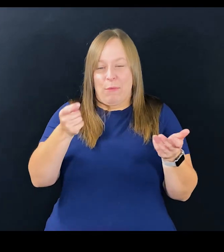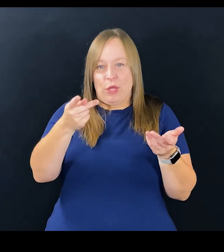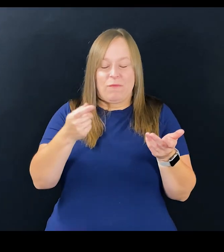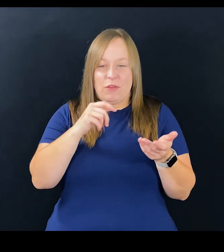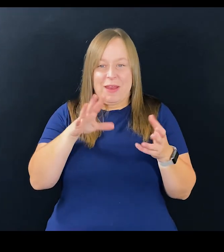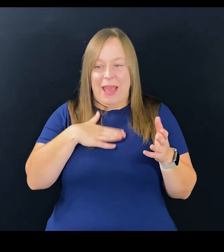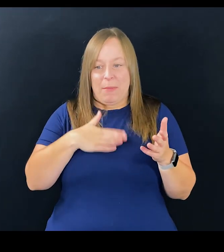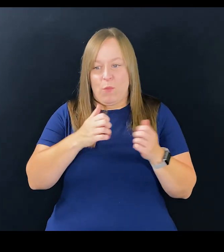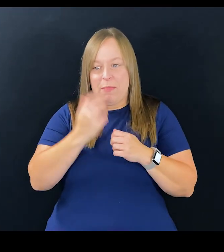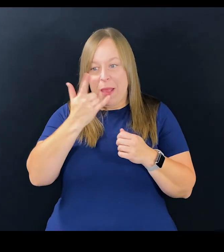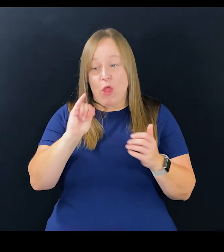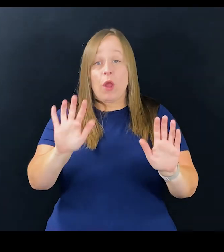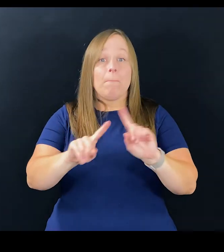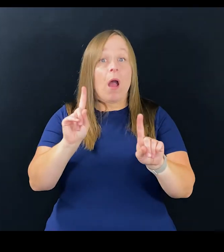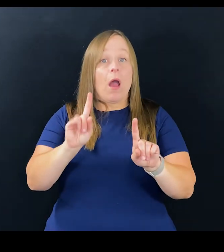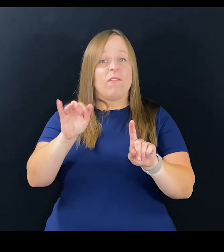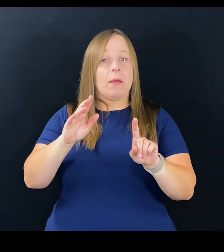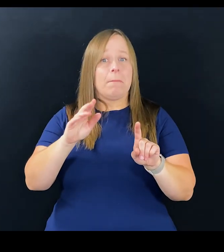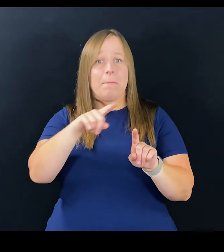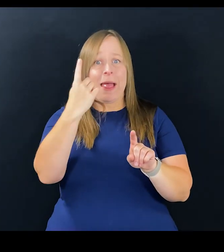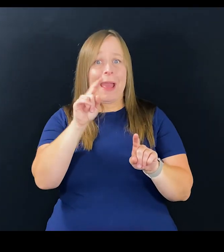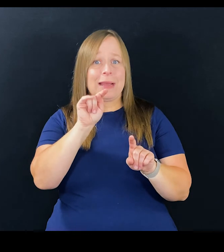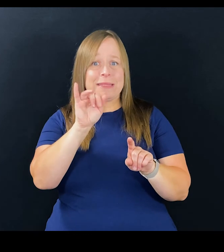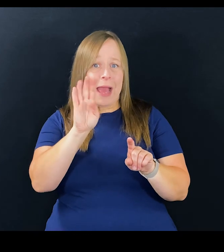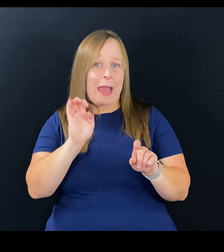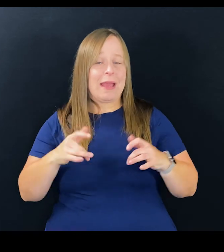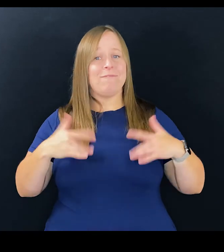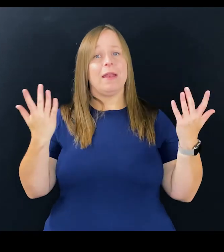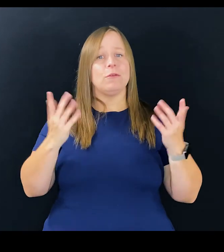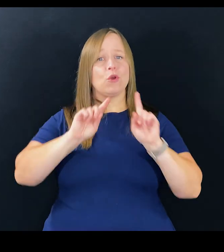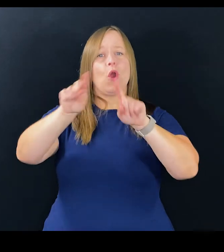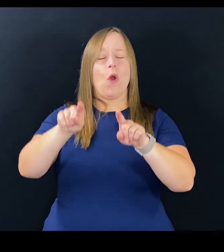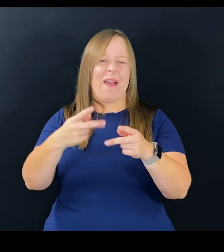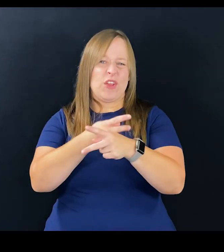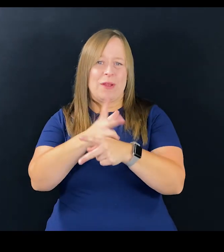To H with you if you're not happy with it. Now, if I'm at a black tie event, I suppose I'll have to figure it out.